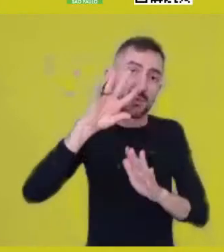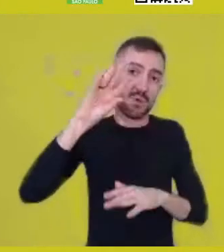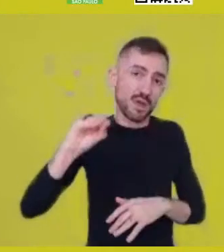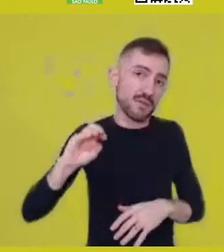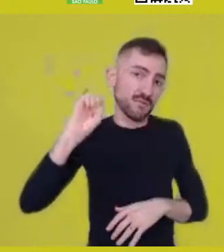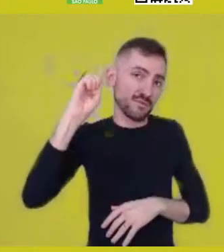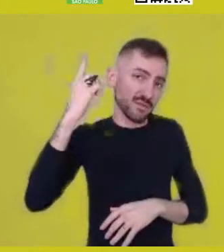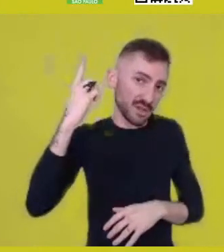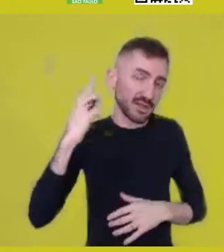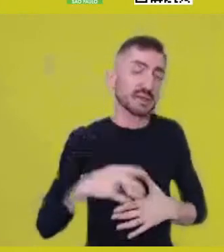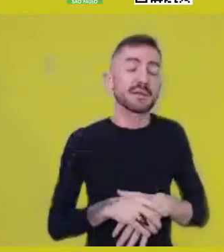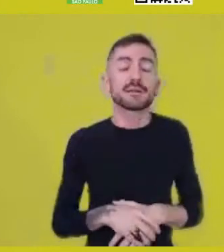What do I mean by that?